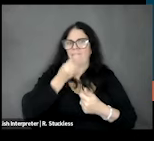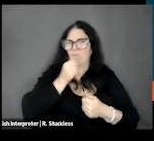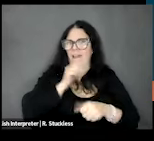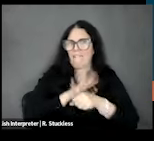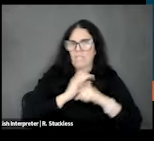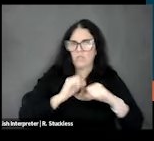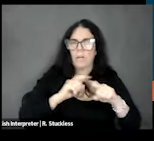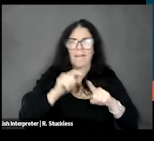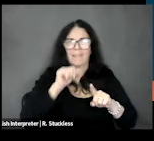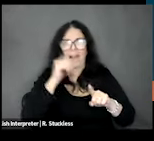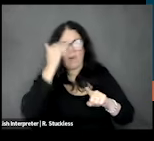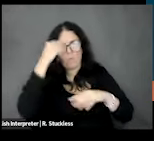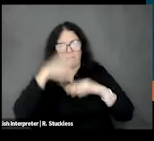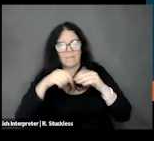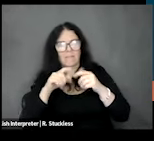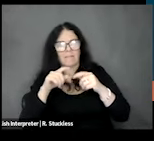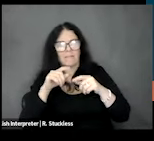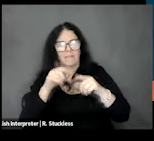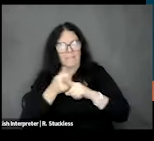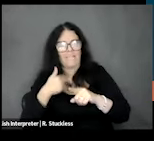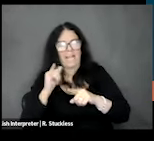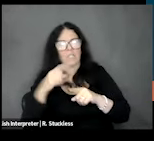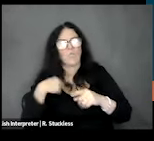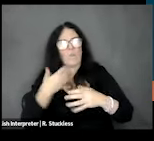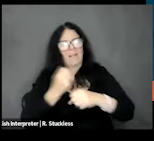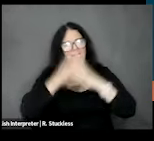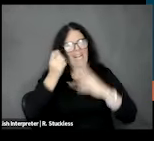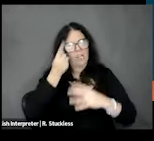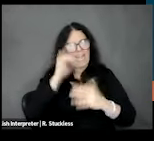so we hope it'll help them kind of understand food insecurity, what it looks like in this population,